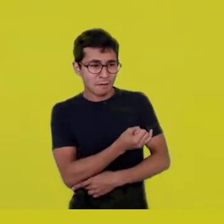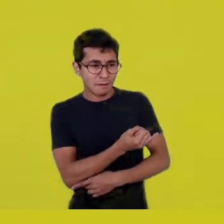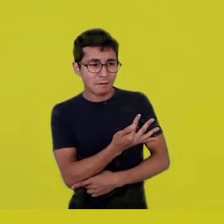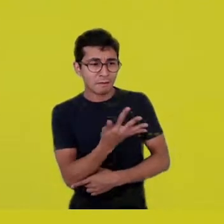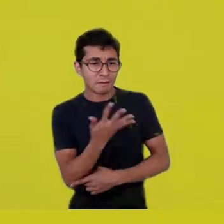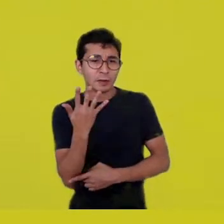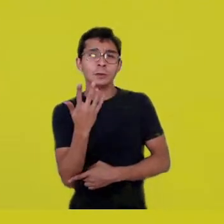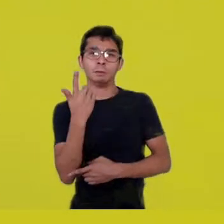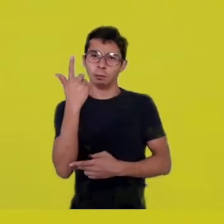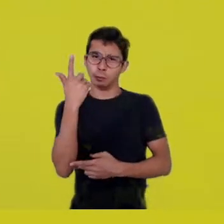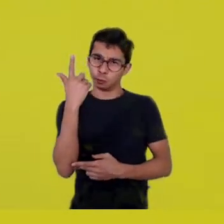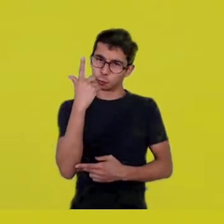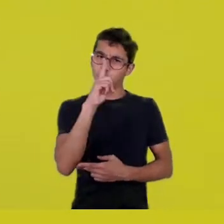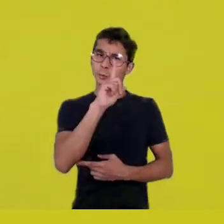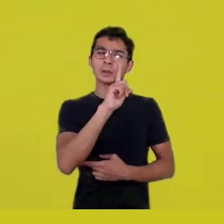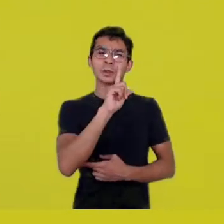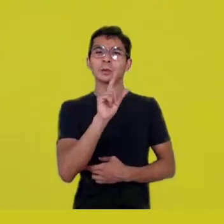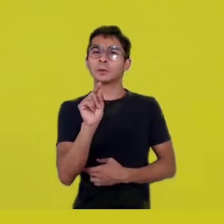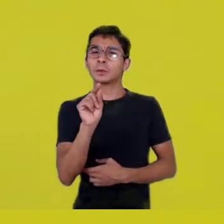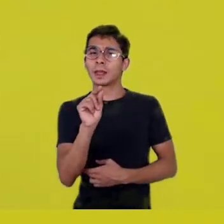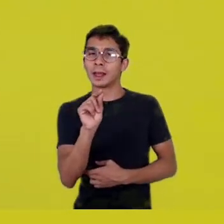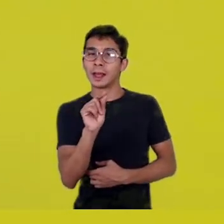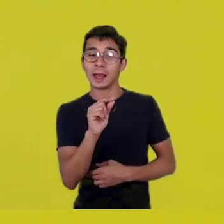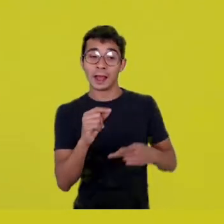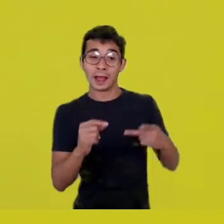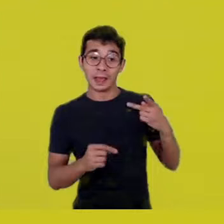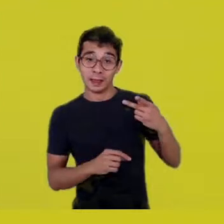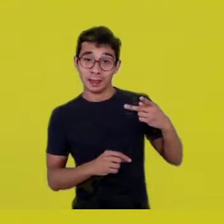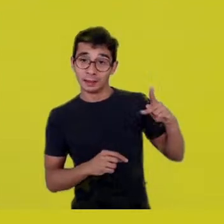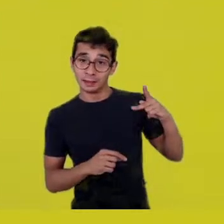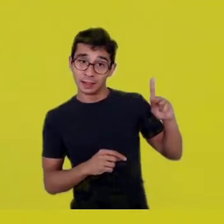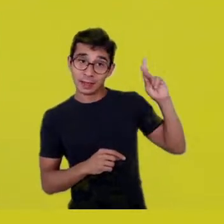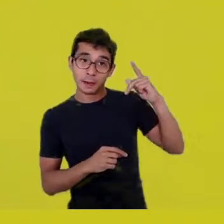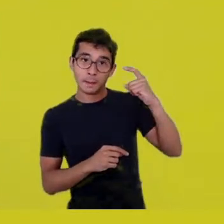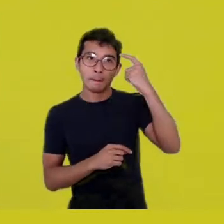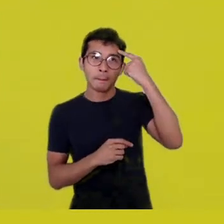the transcendence of Native thought,